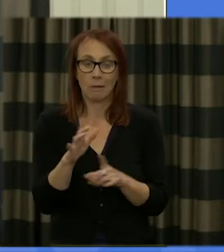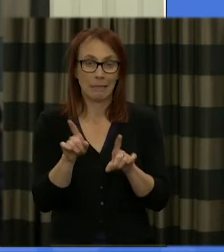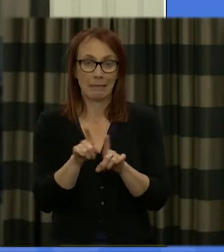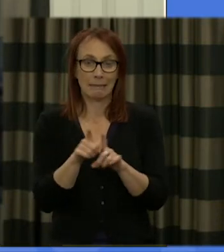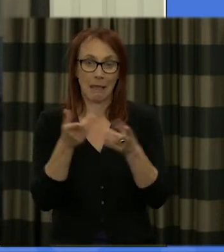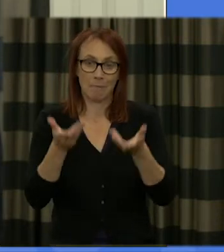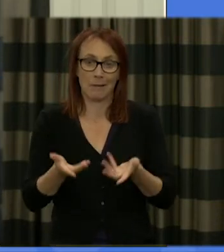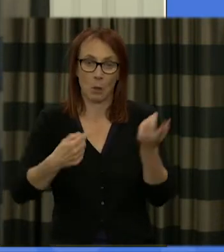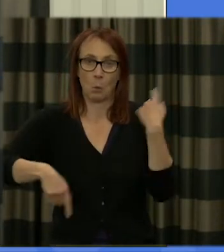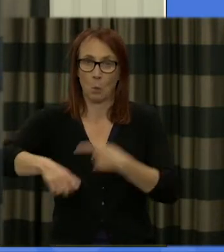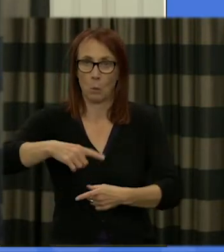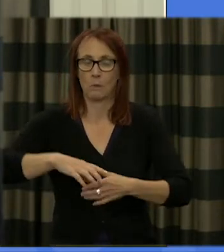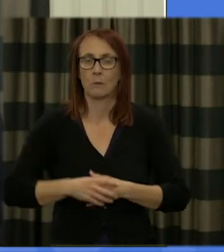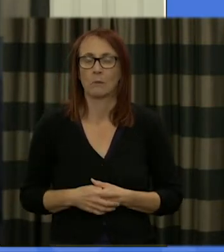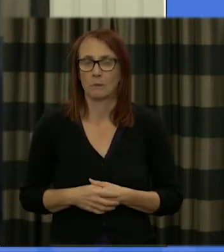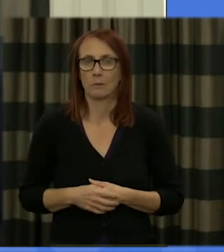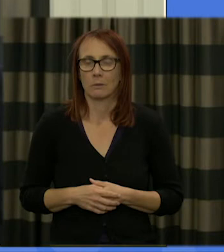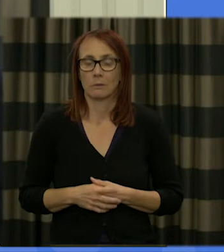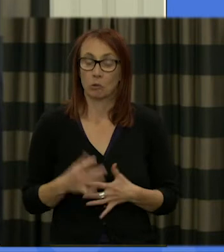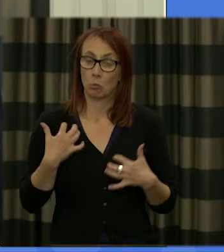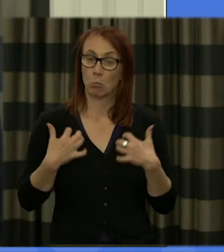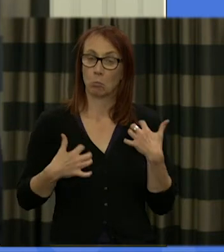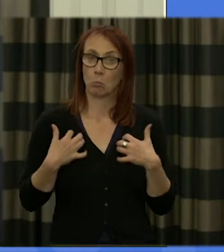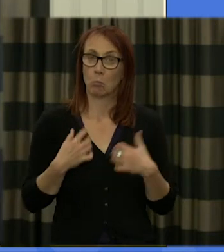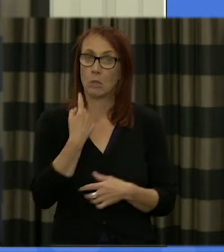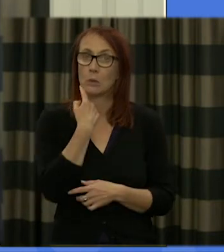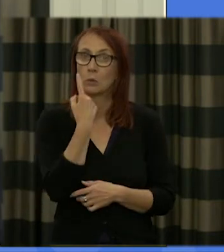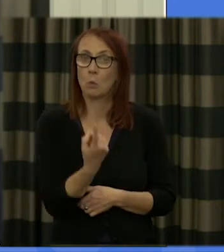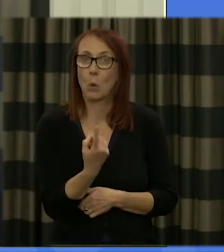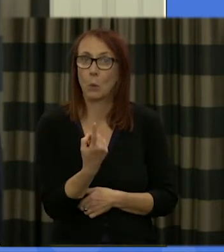doing here so I'm interested to see what happens tomorrow and to what extent we